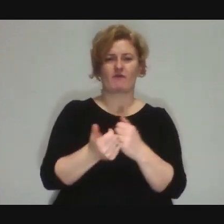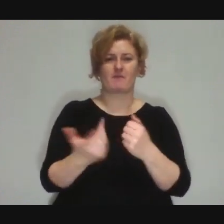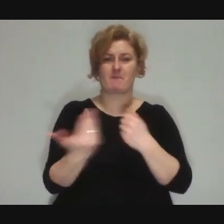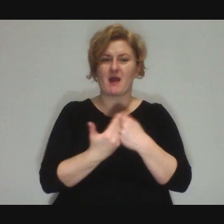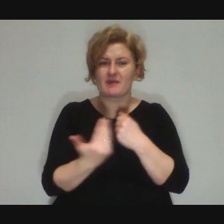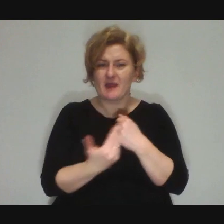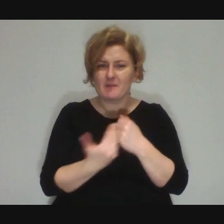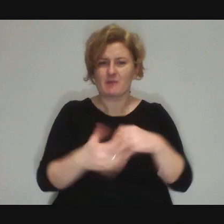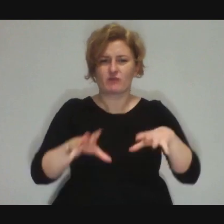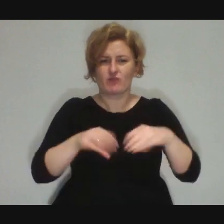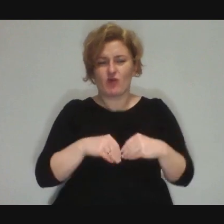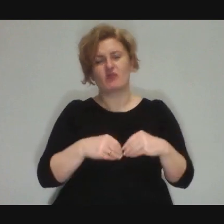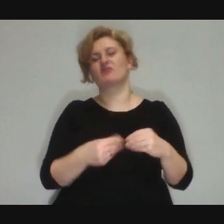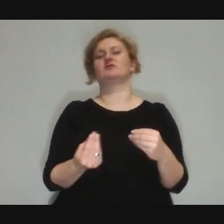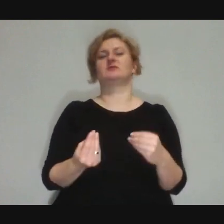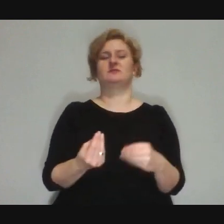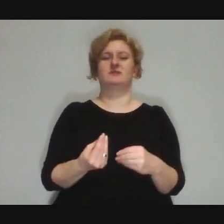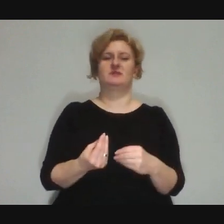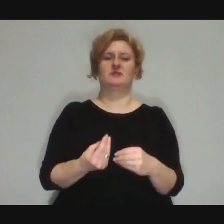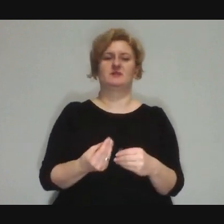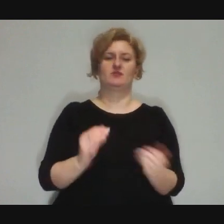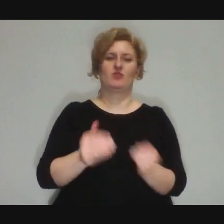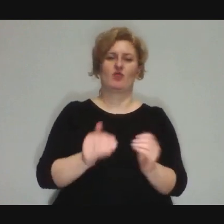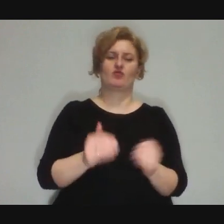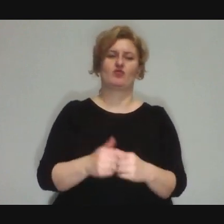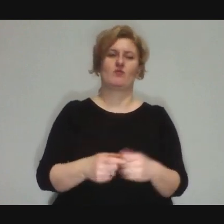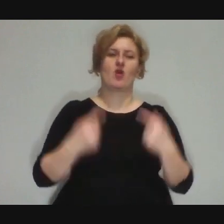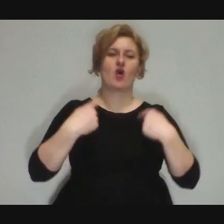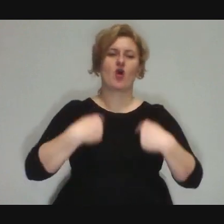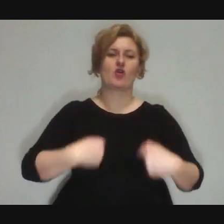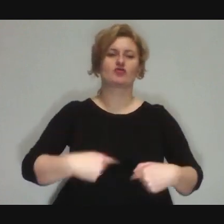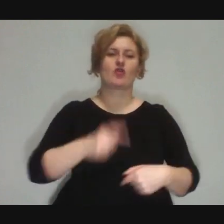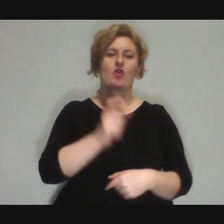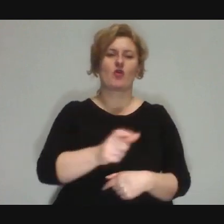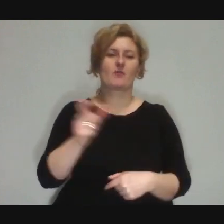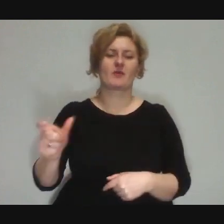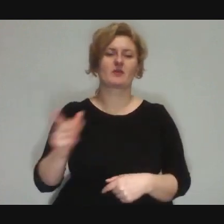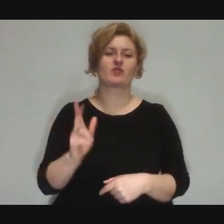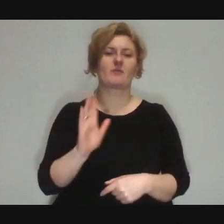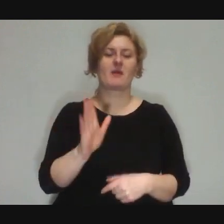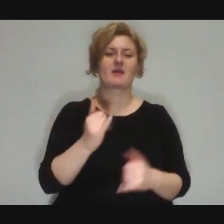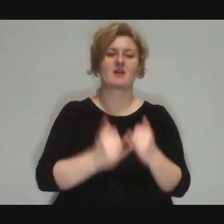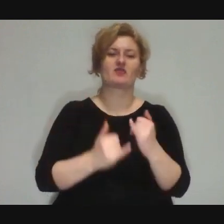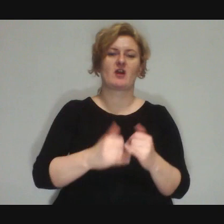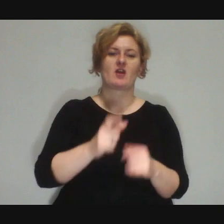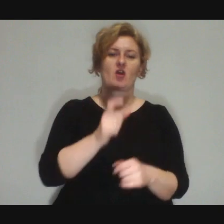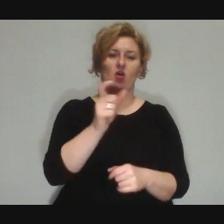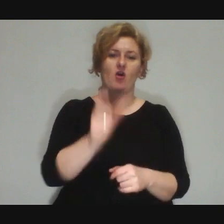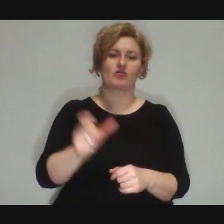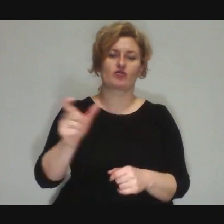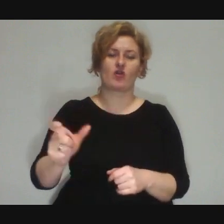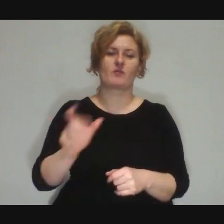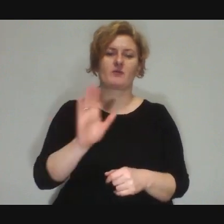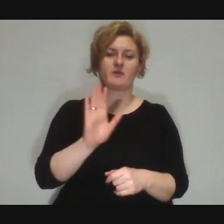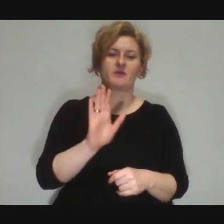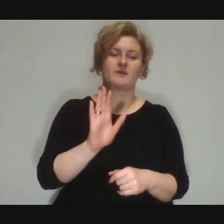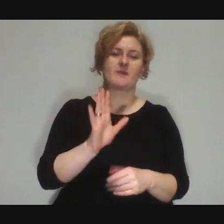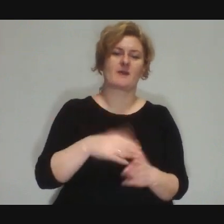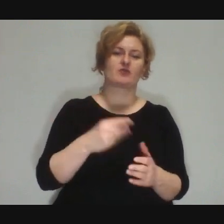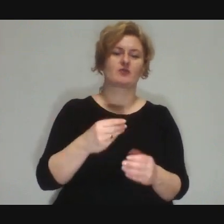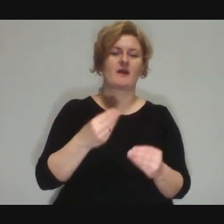If you have, for example, people who are more technically-mathematical,